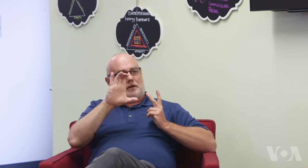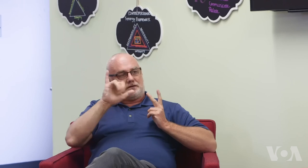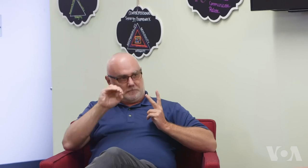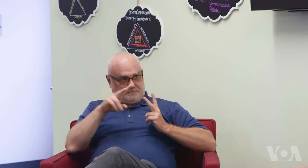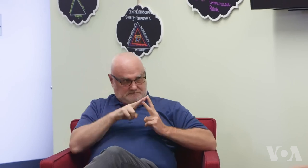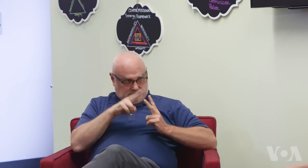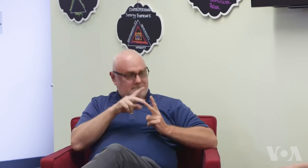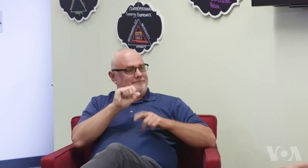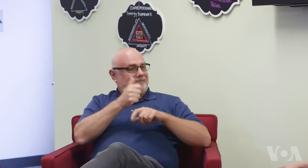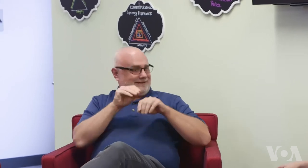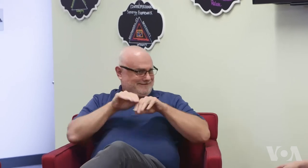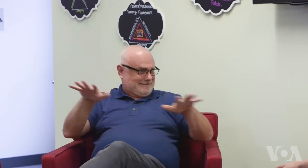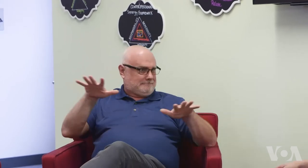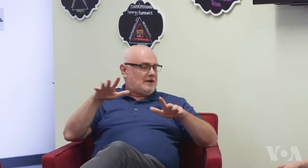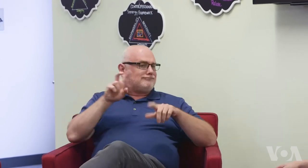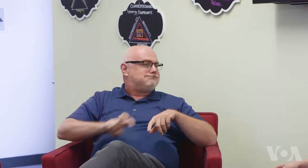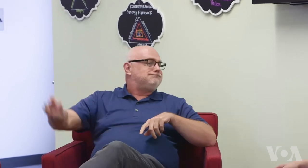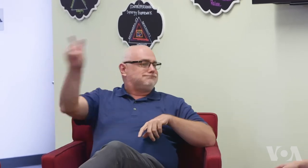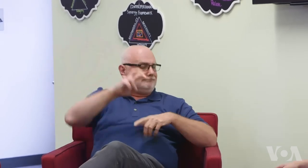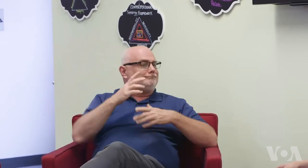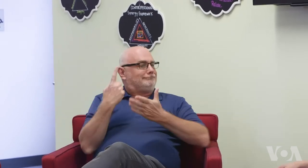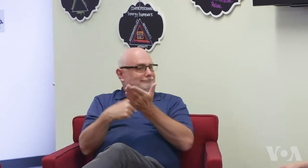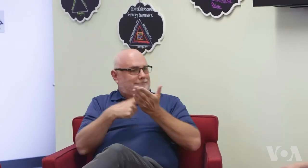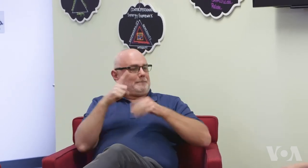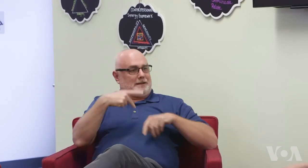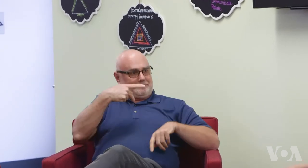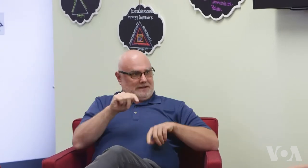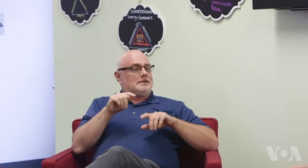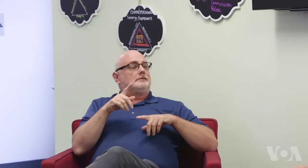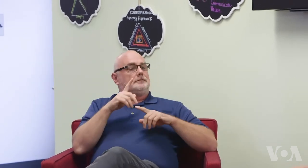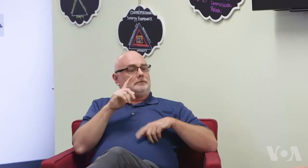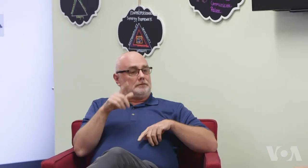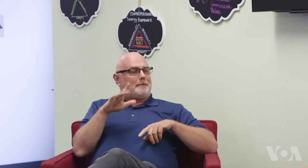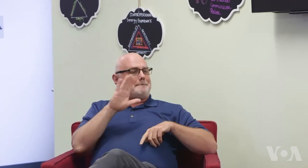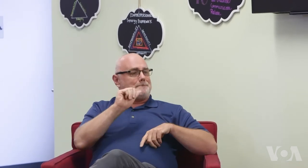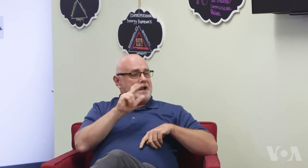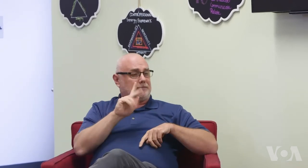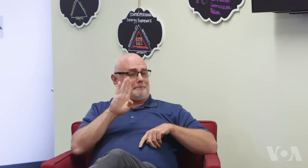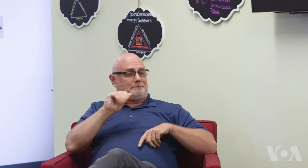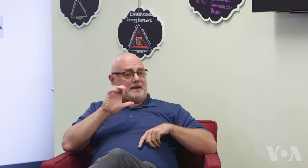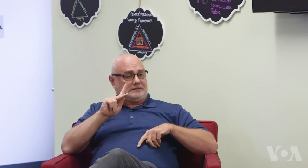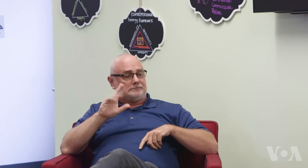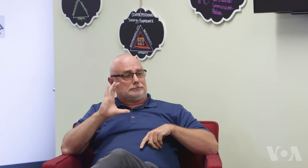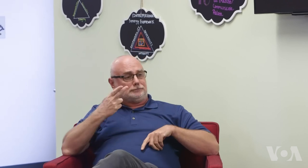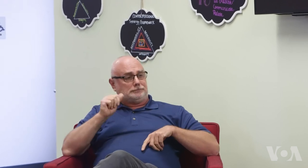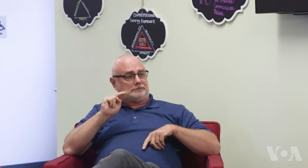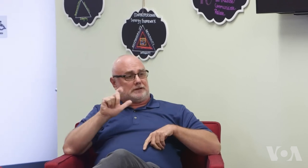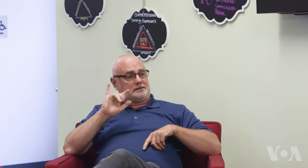Both of them are traveling across the country to educate Deaf-blind people and others about PT by giving presentations. The DeafBlind women train the deaf and DeafBlind community on how to use parts of the body,